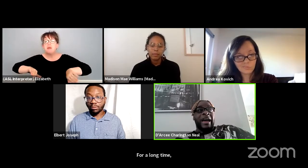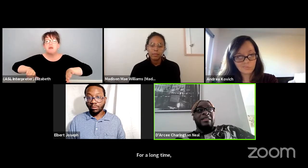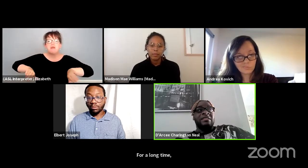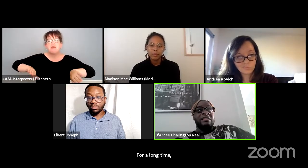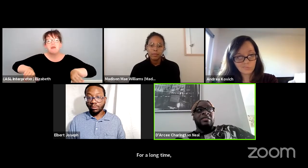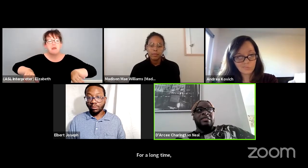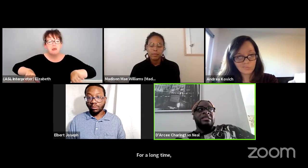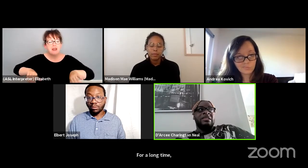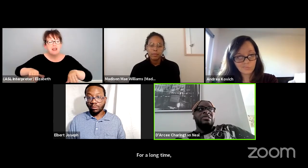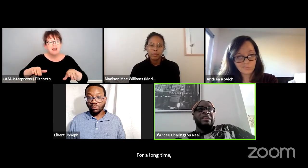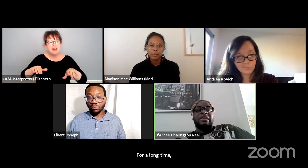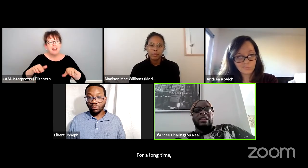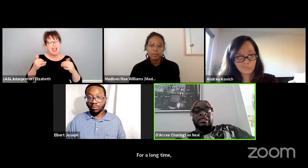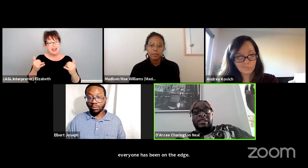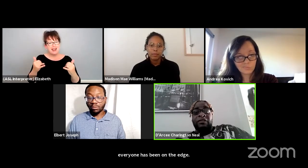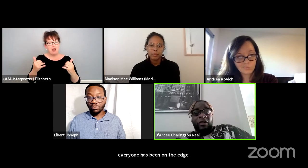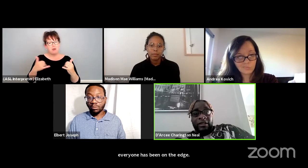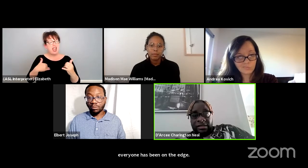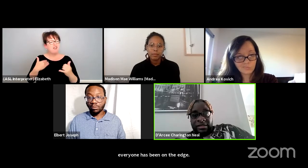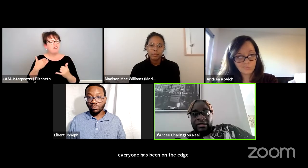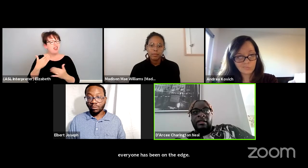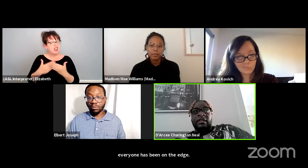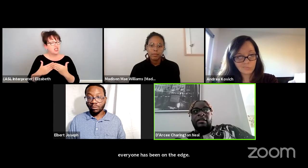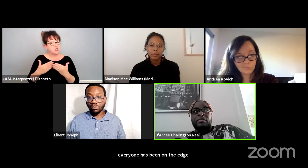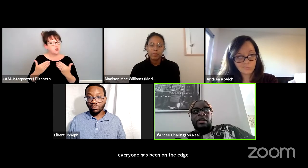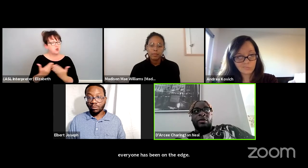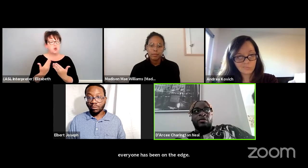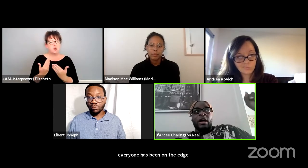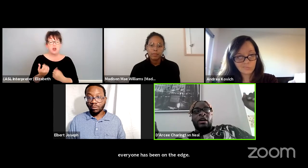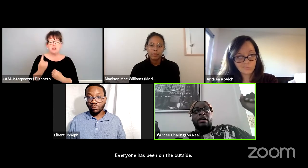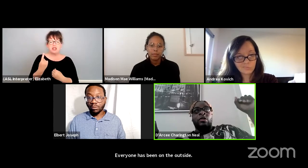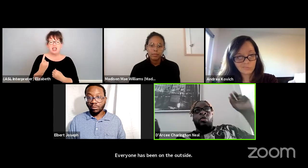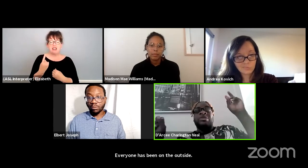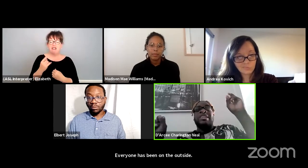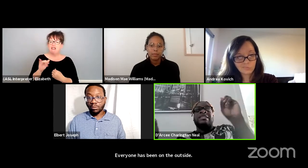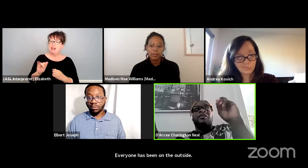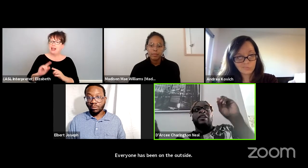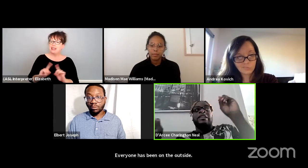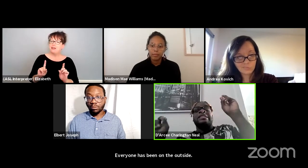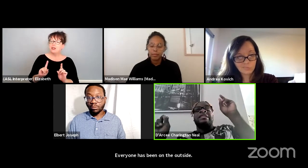and there's this understanding that difference, you know, when you say difference,